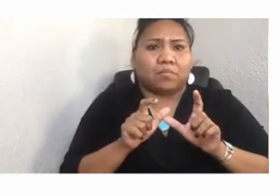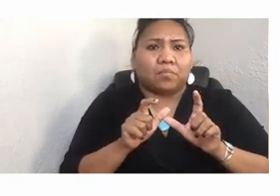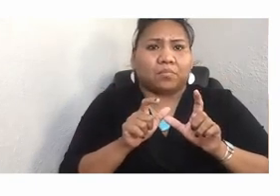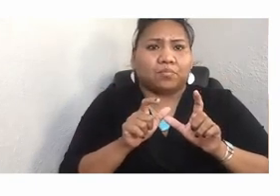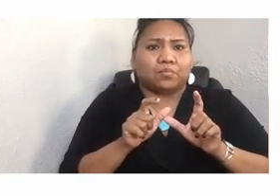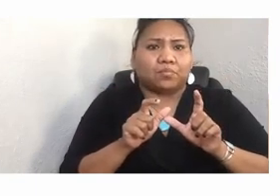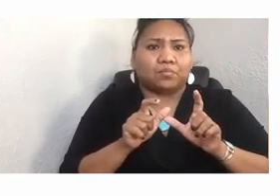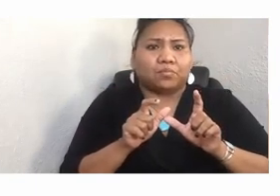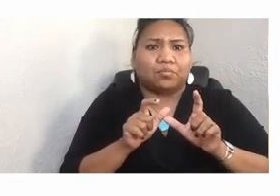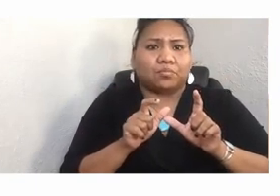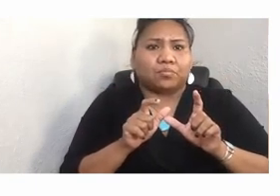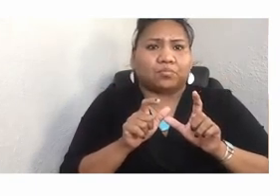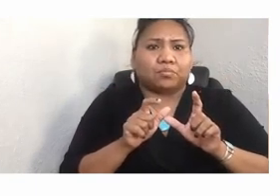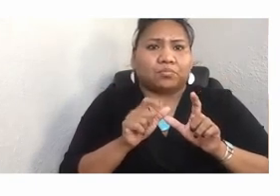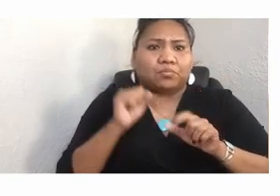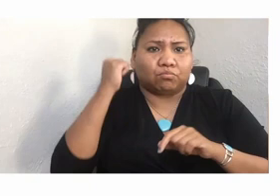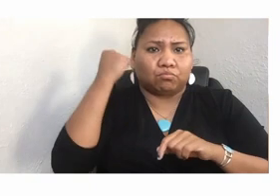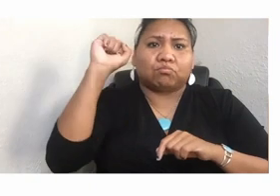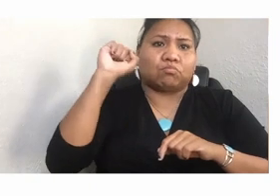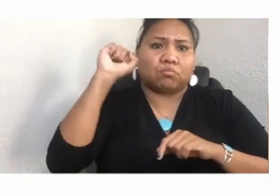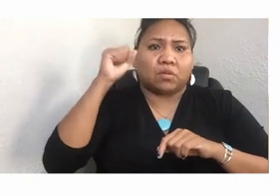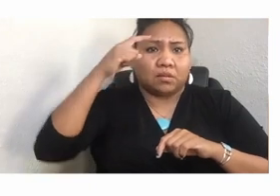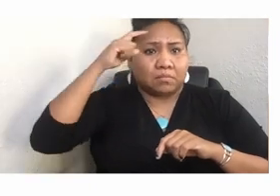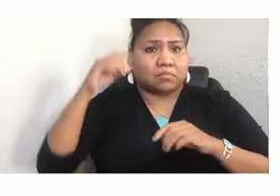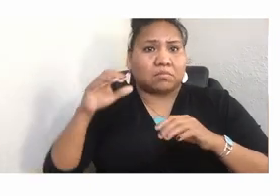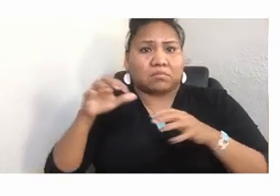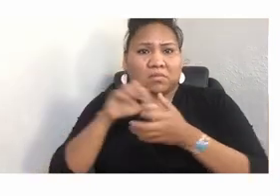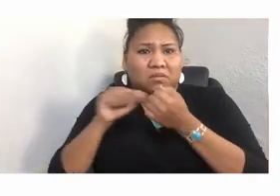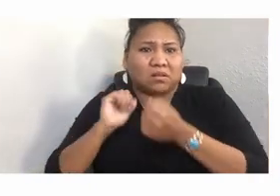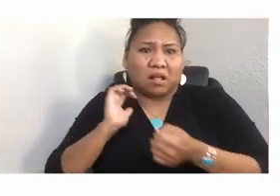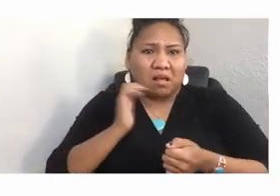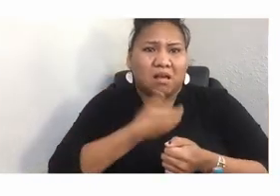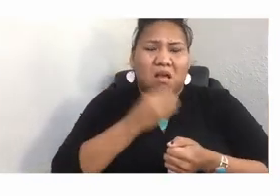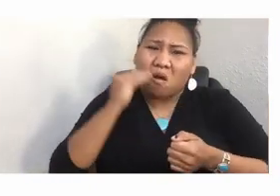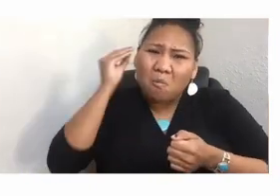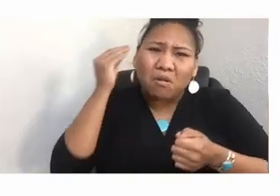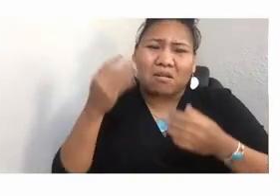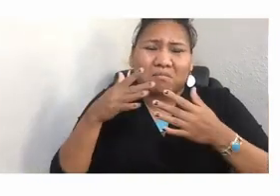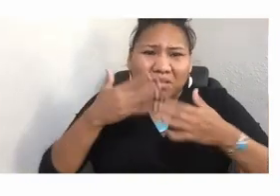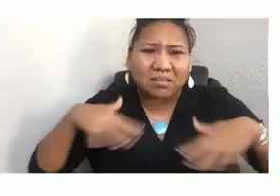of our homelands through the extraction and fouling of Mother Earth. And I've seen that Native people are